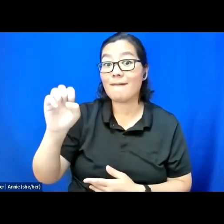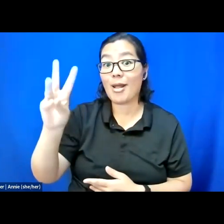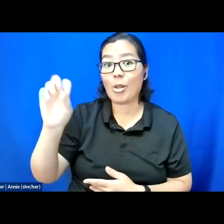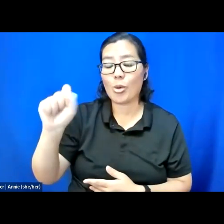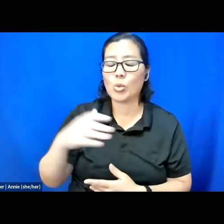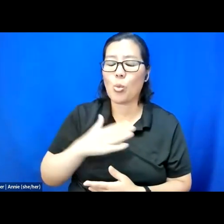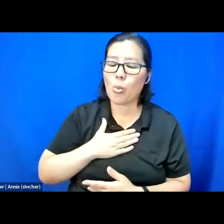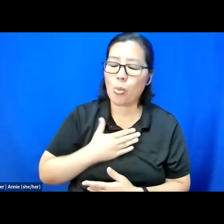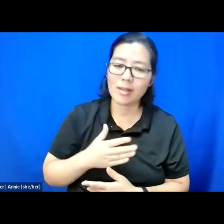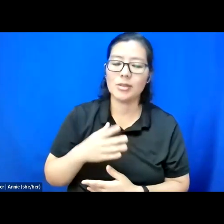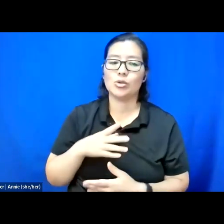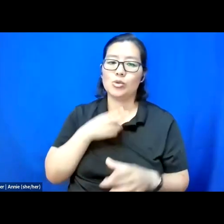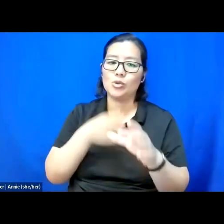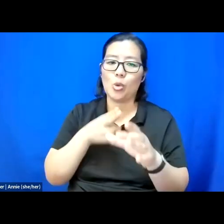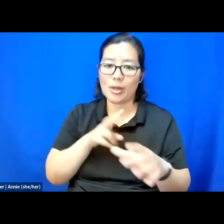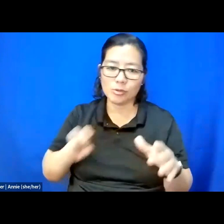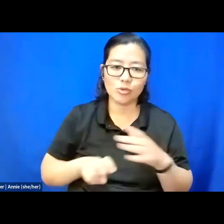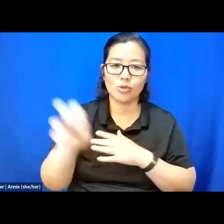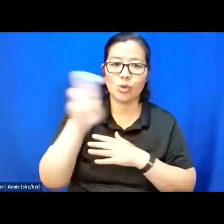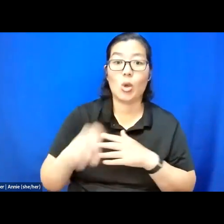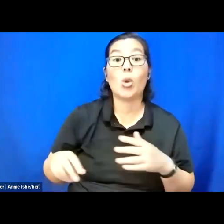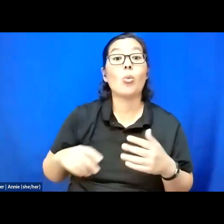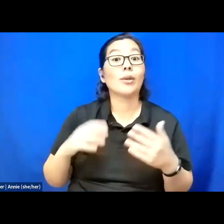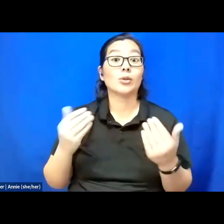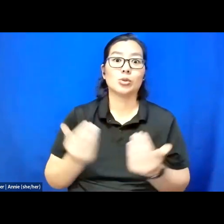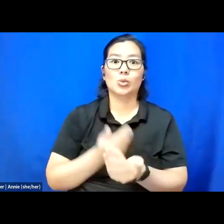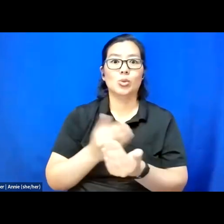as the first cohort and have taught me new things every single day.